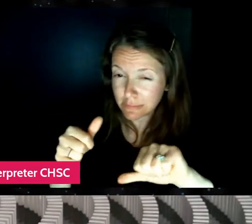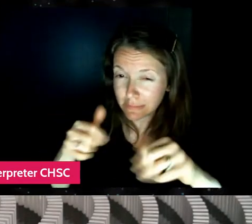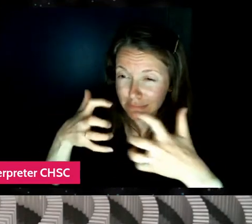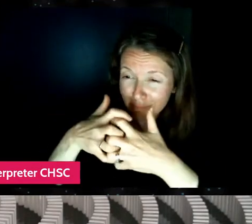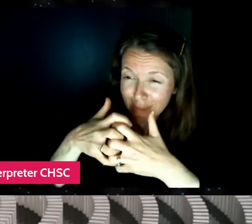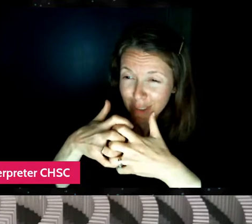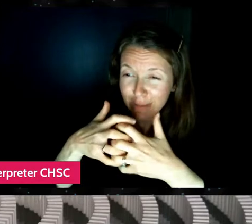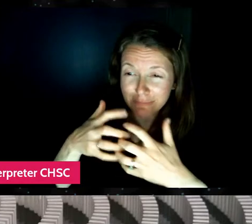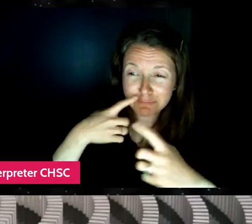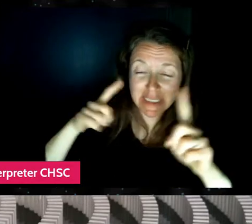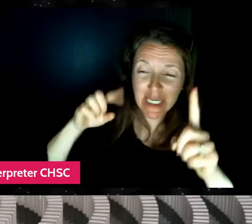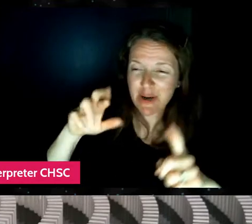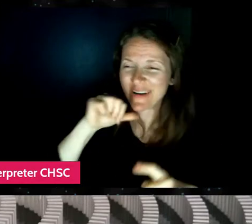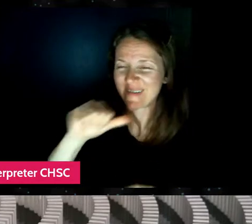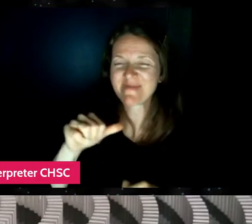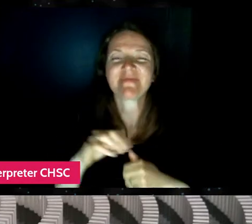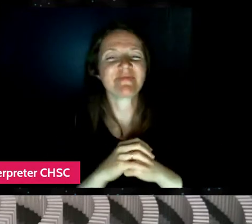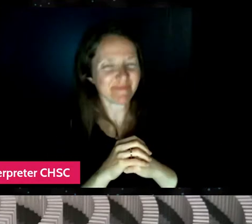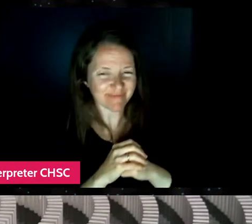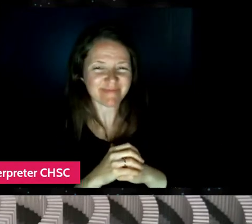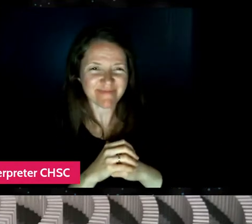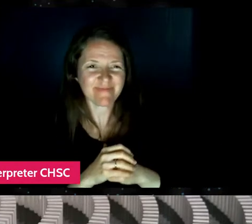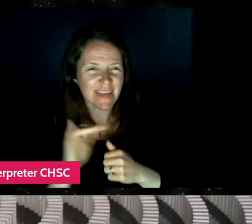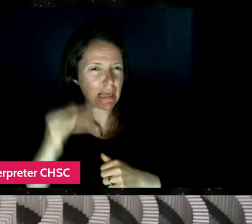Yeah, it's very, it's a subconscious kind of reaction.